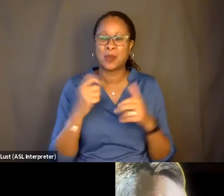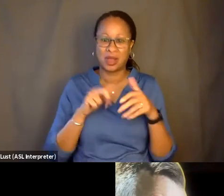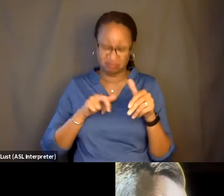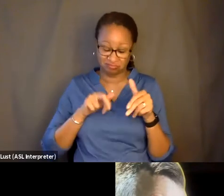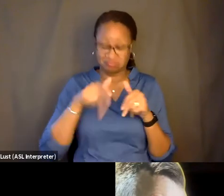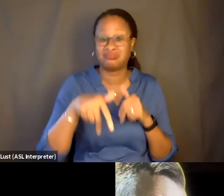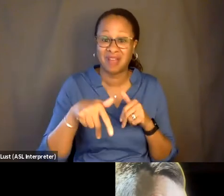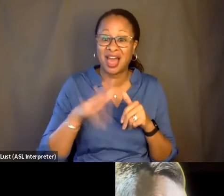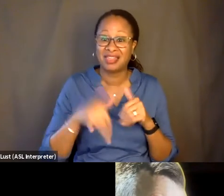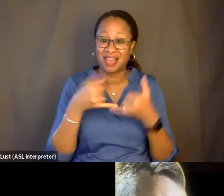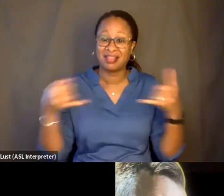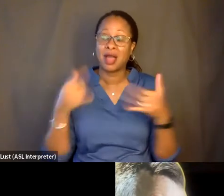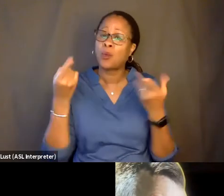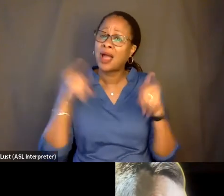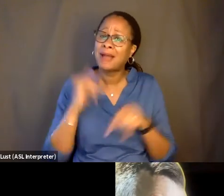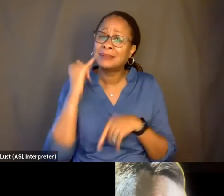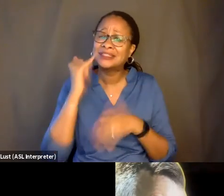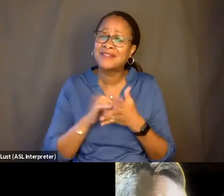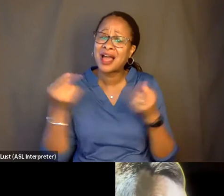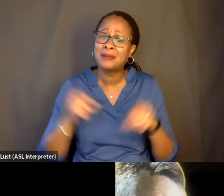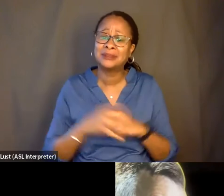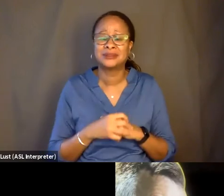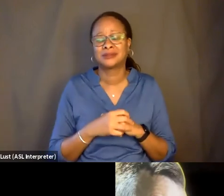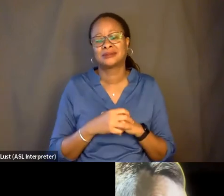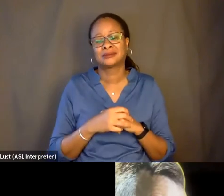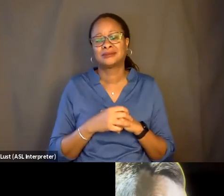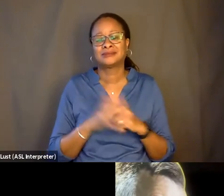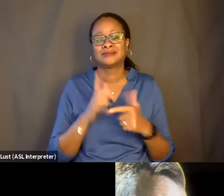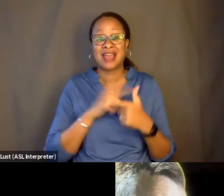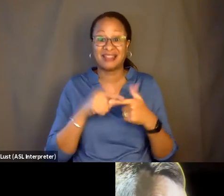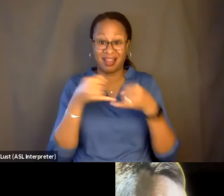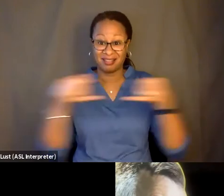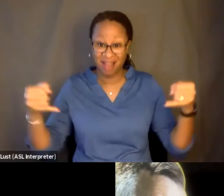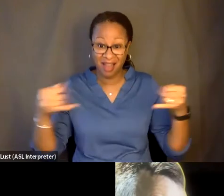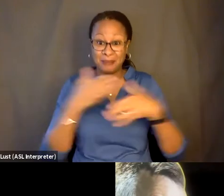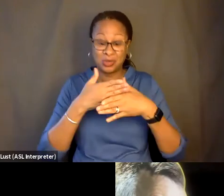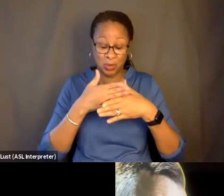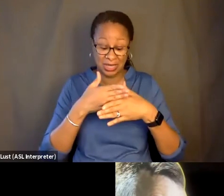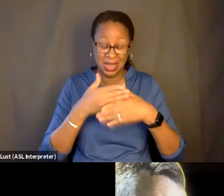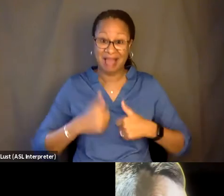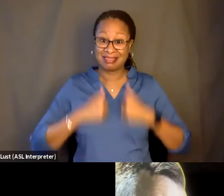What happens if that happens? And the line between life and death-- you know, doctors will say there's